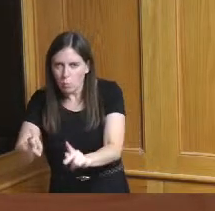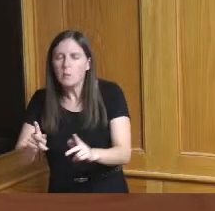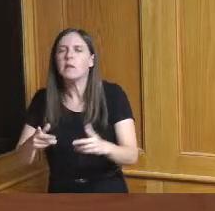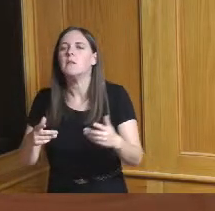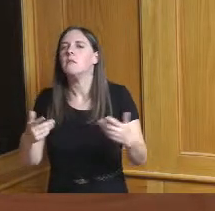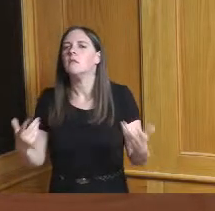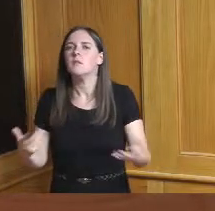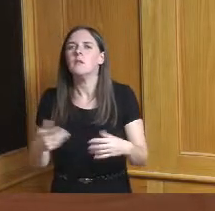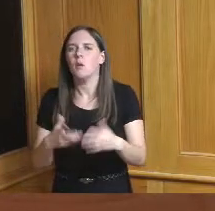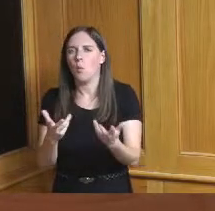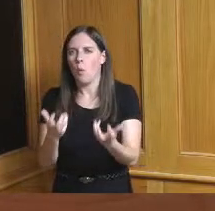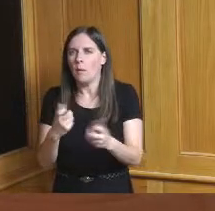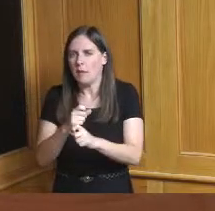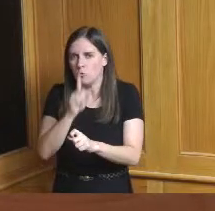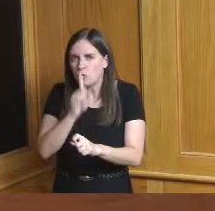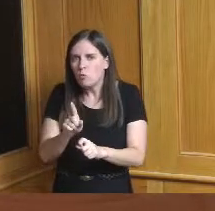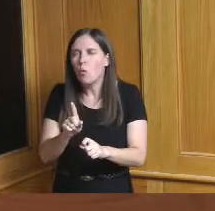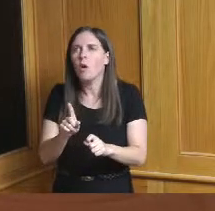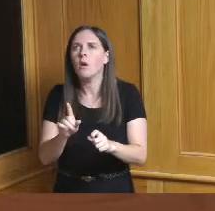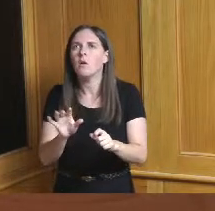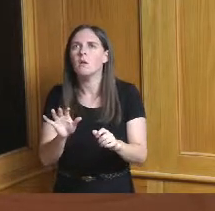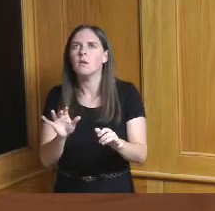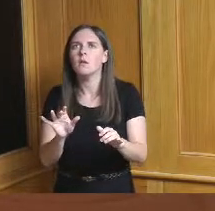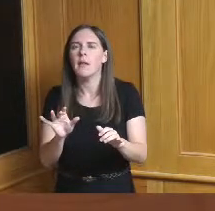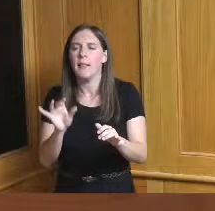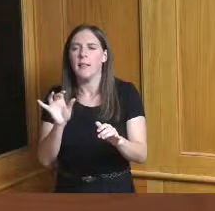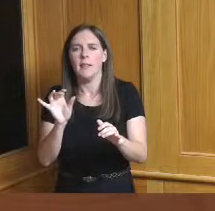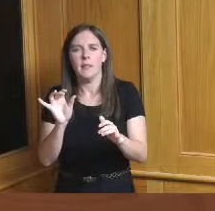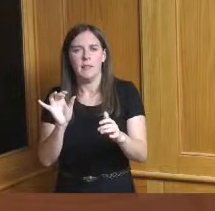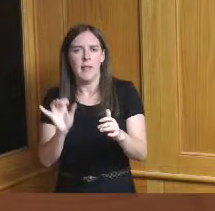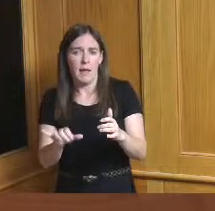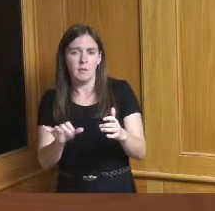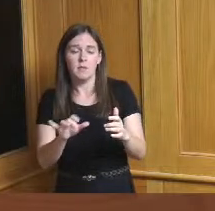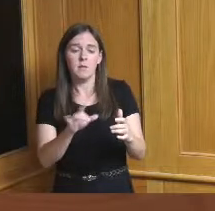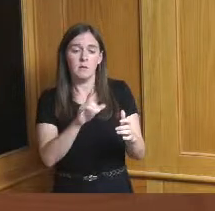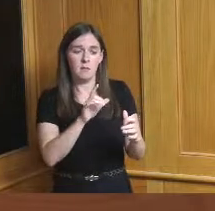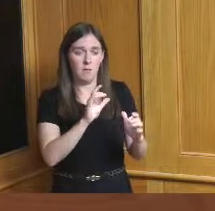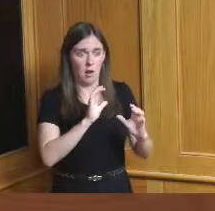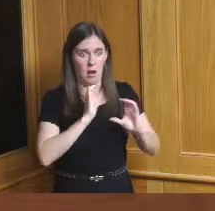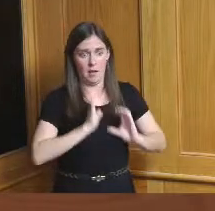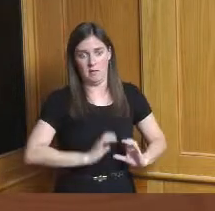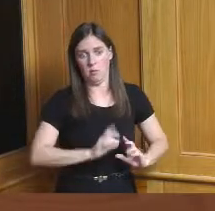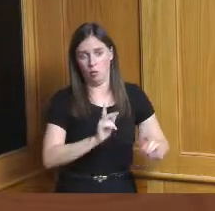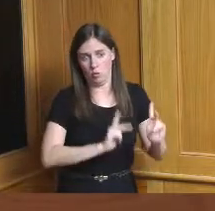just want to make sure that the the traffic from a customer and from a field personnel